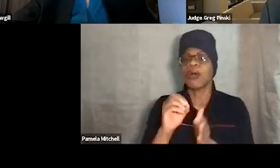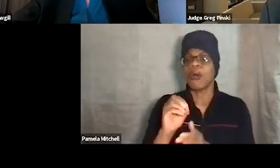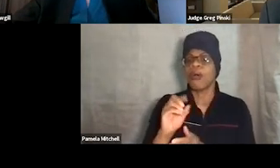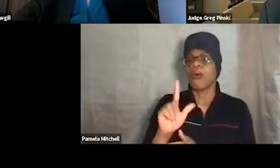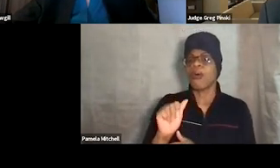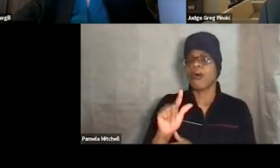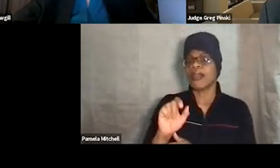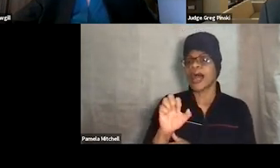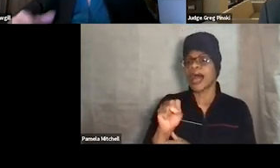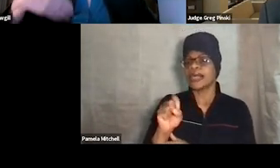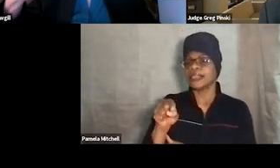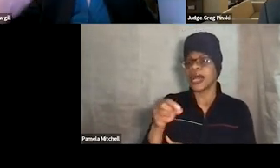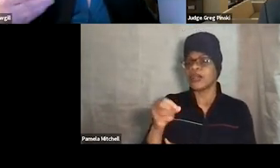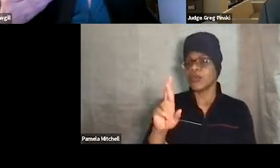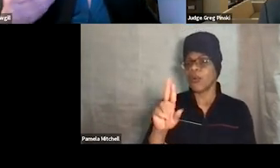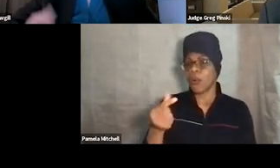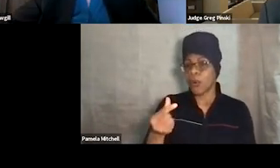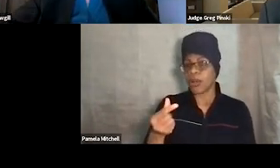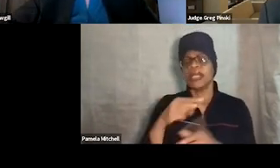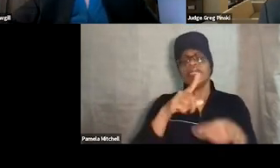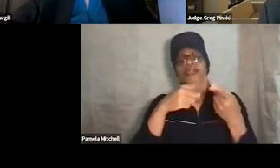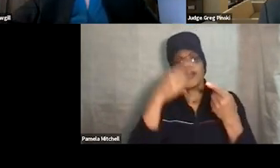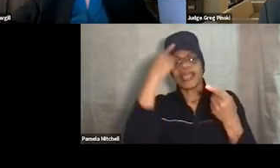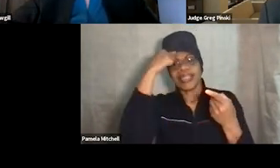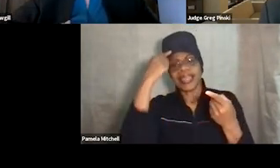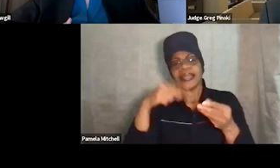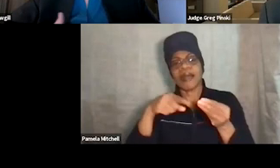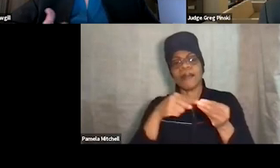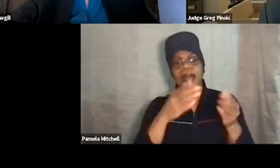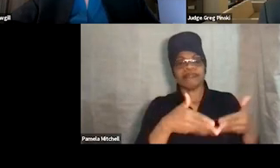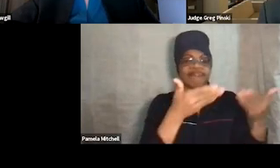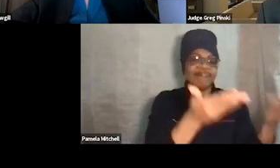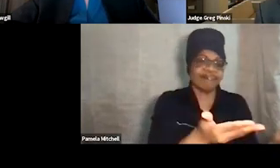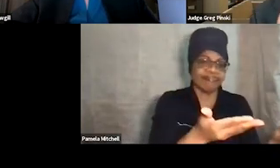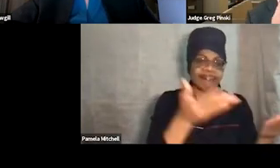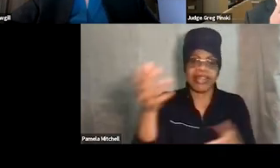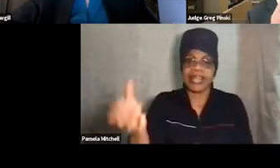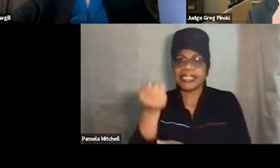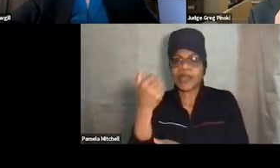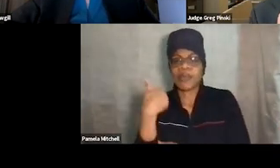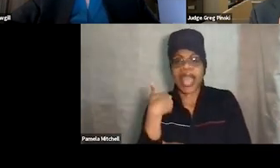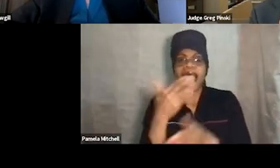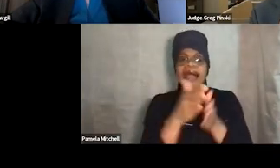So when we're thinking about giving or taking, we have response categories, right? We have incentives, we have sanctions,